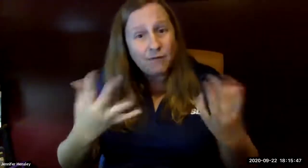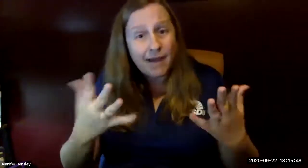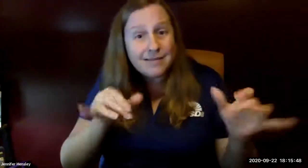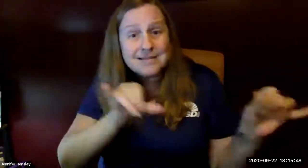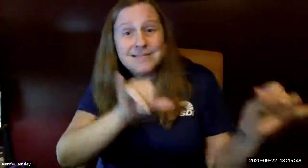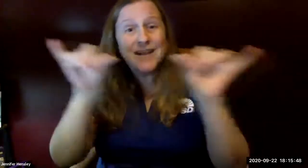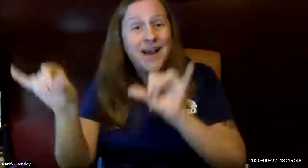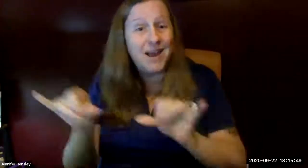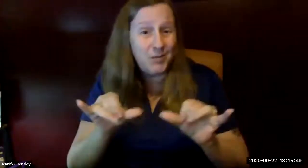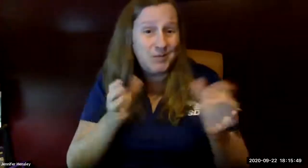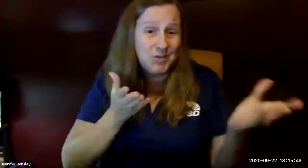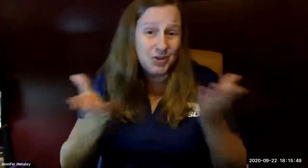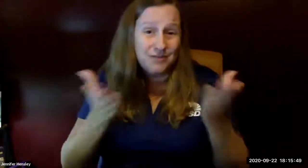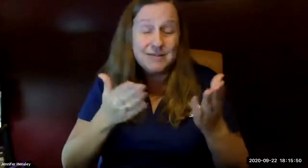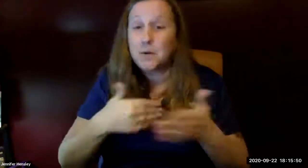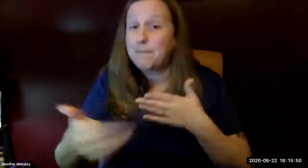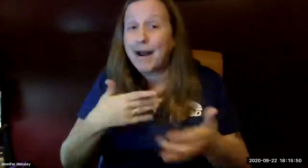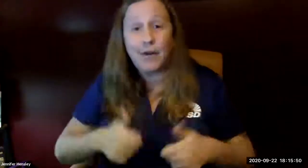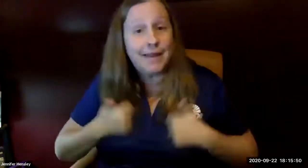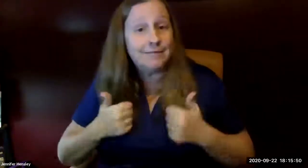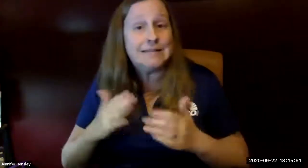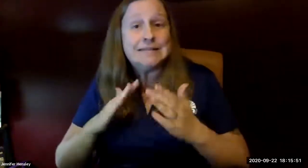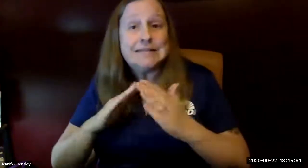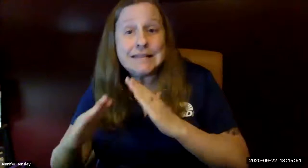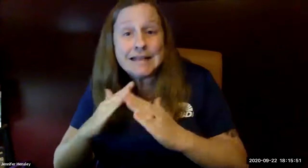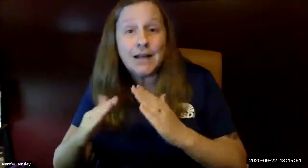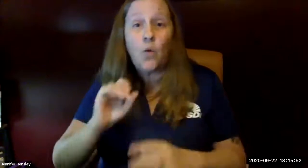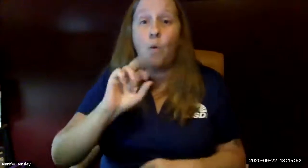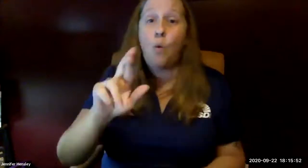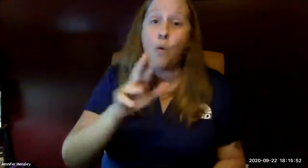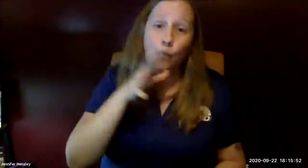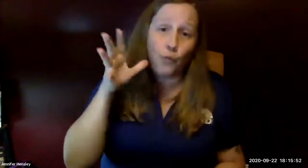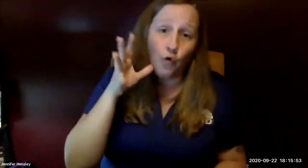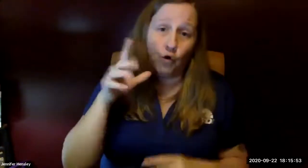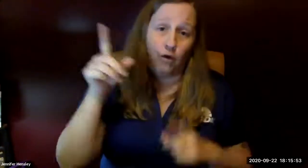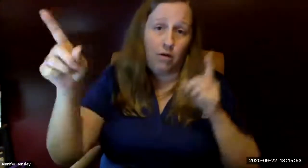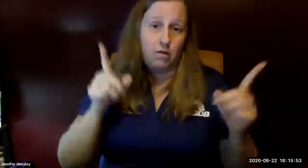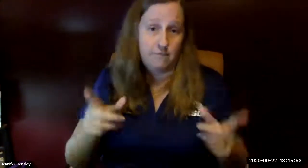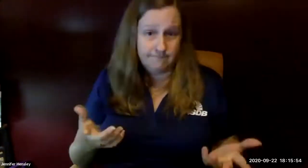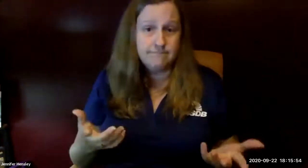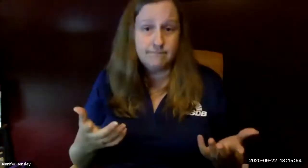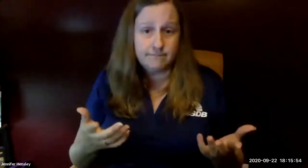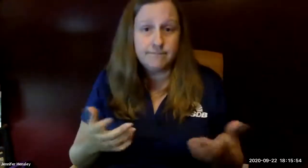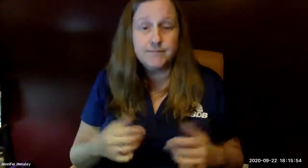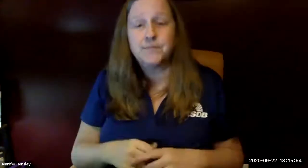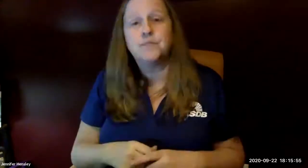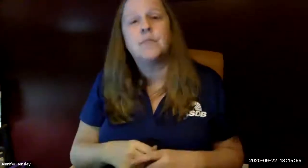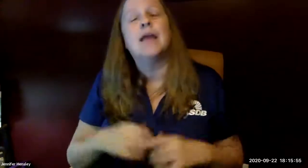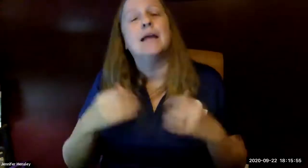remote areas are not they were not receiving the same